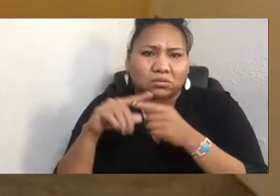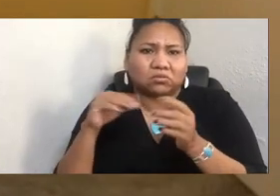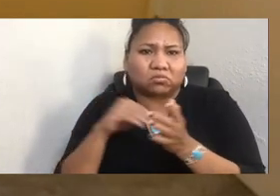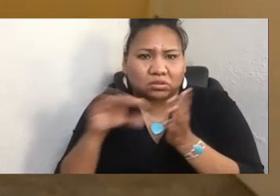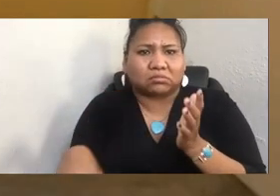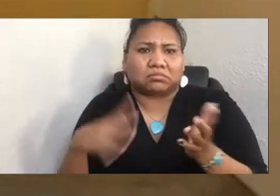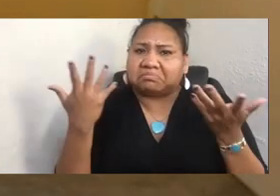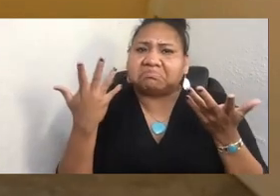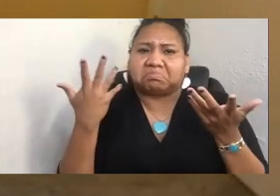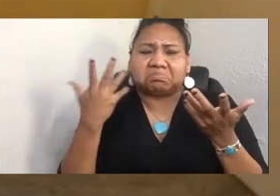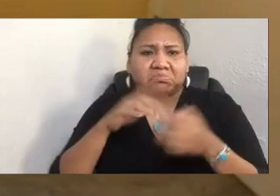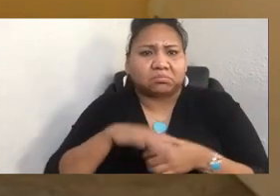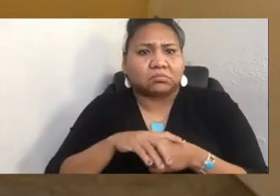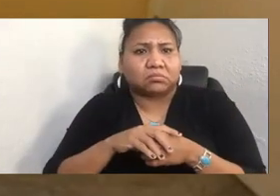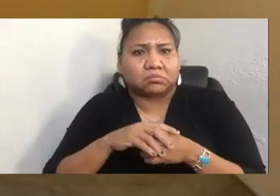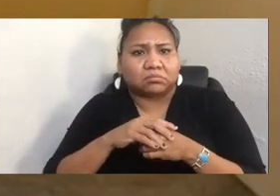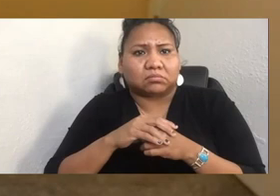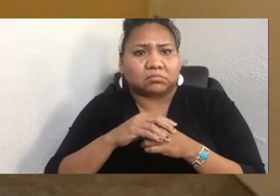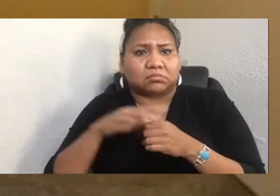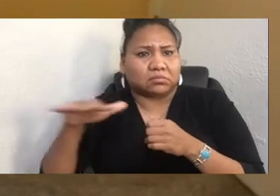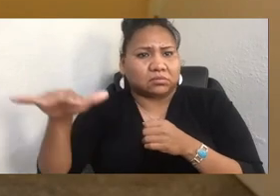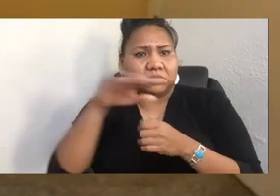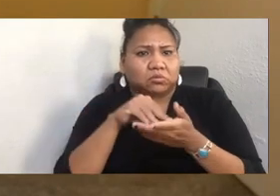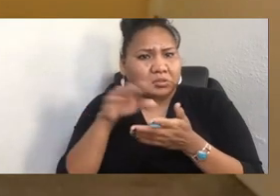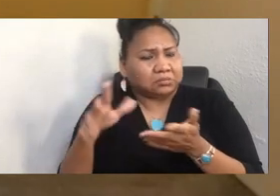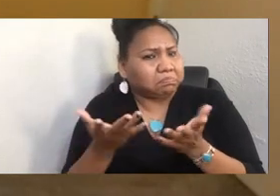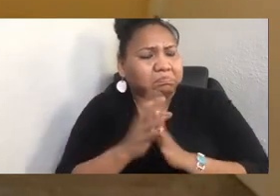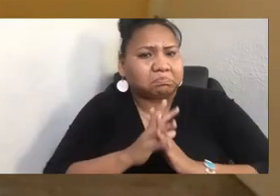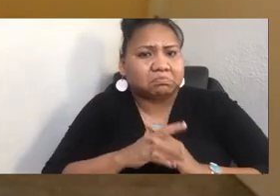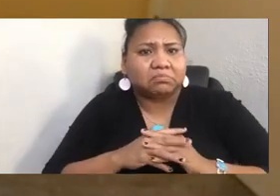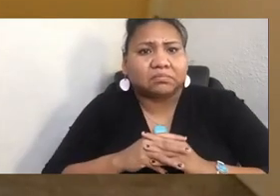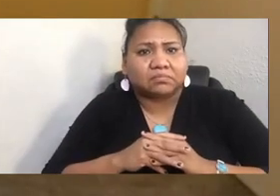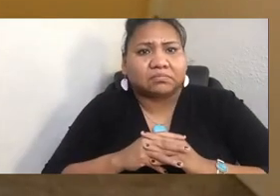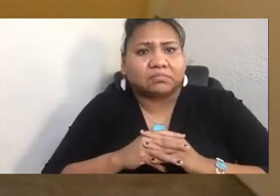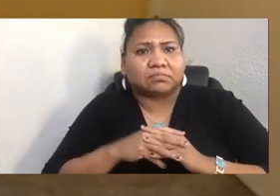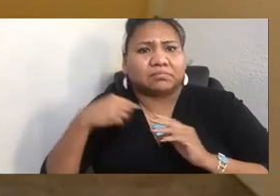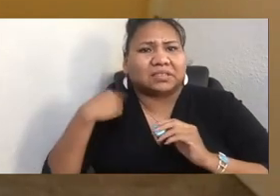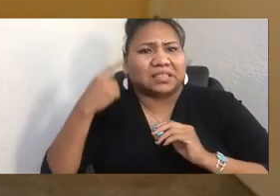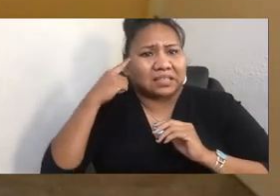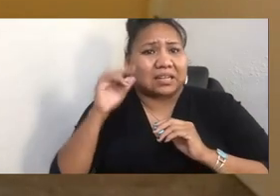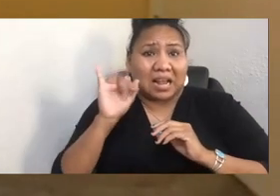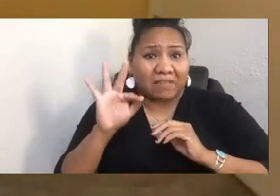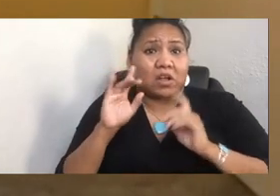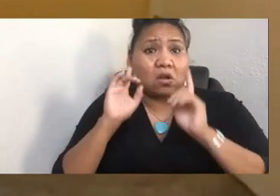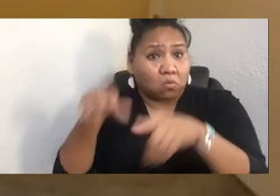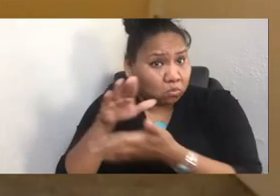I think if you go to school and you find that school is not a place that feels safe for you, and you